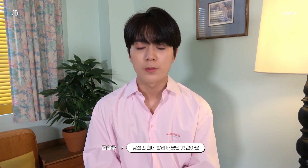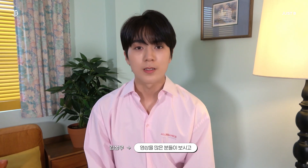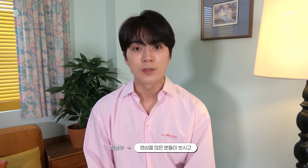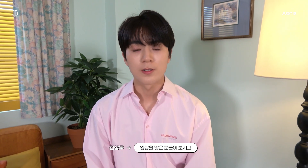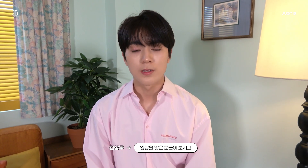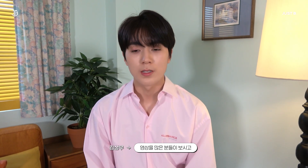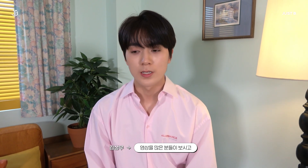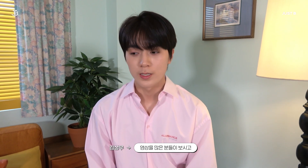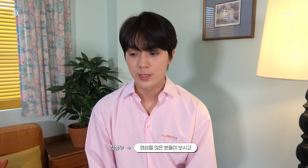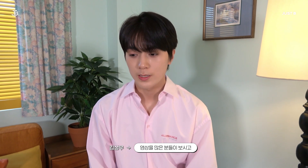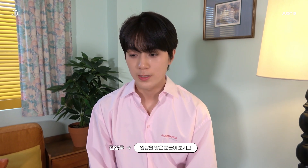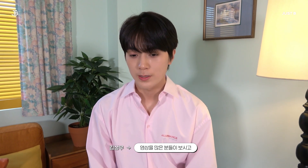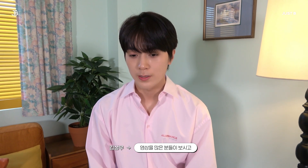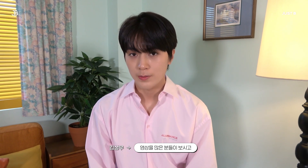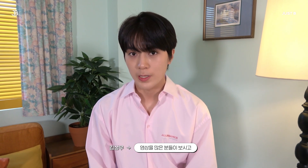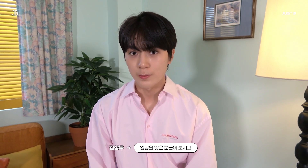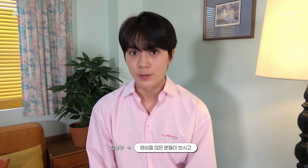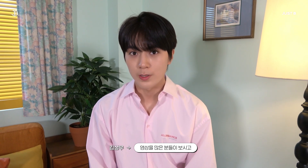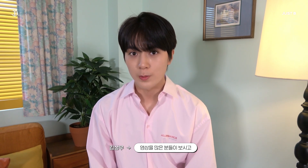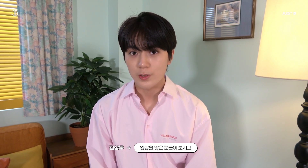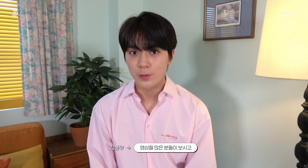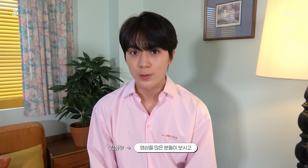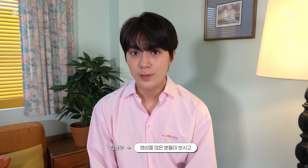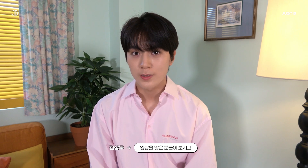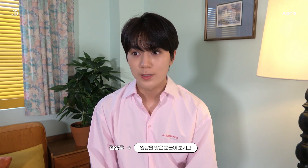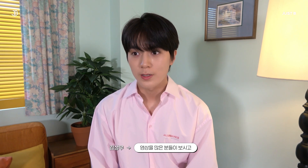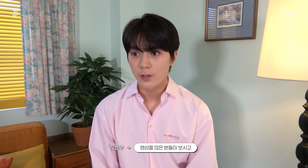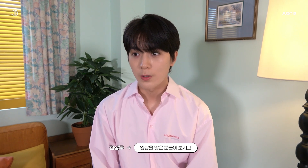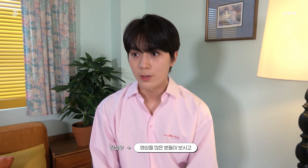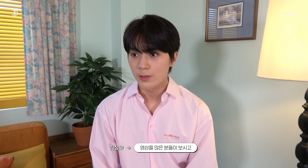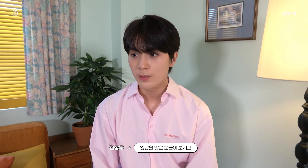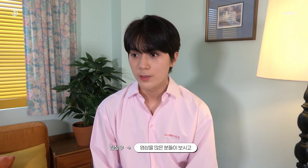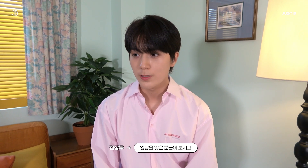I hope that many people will watch the video